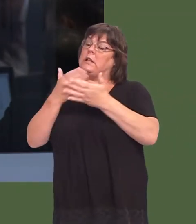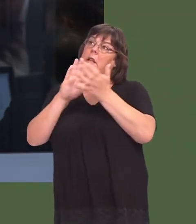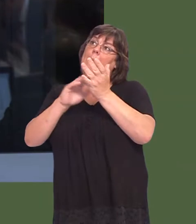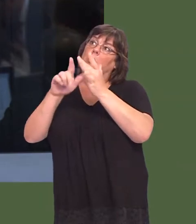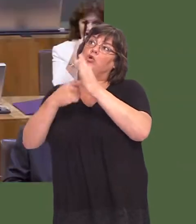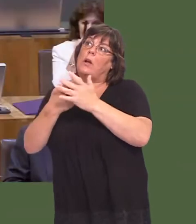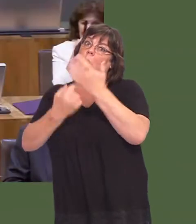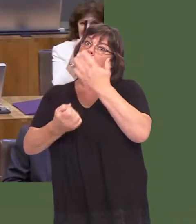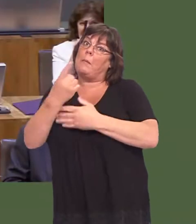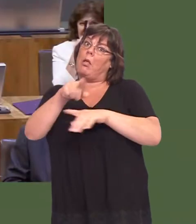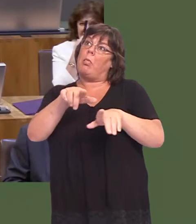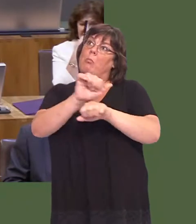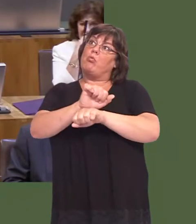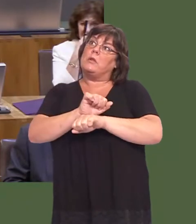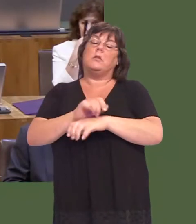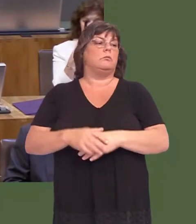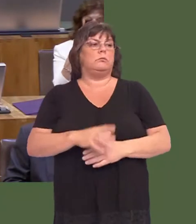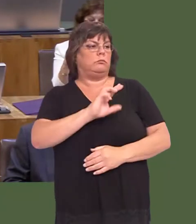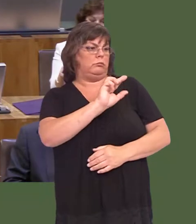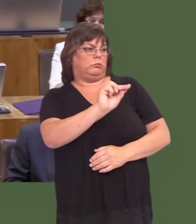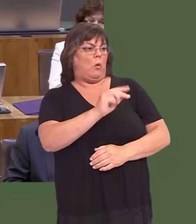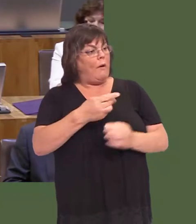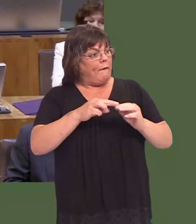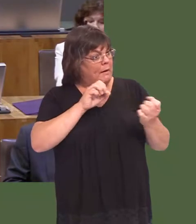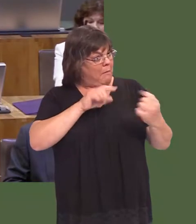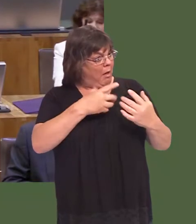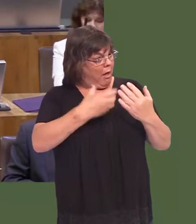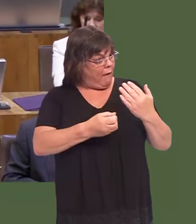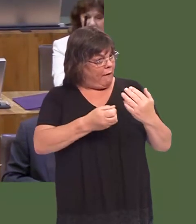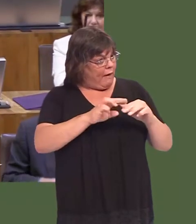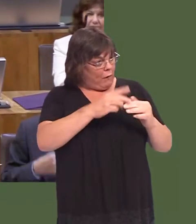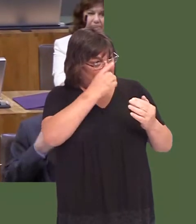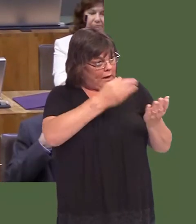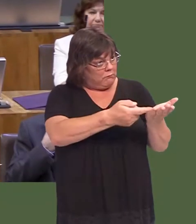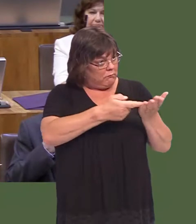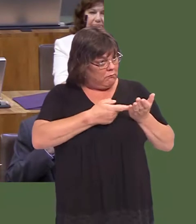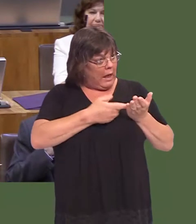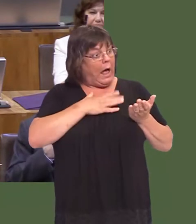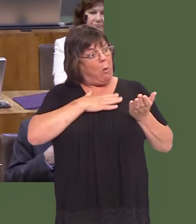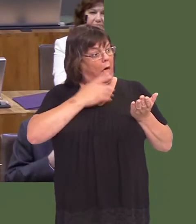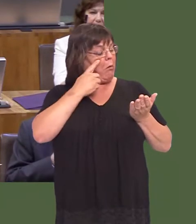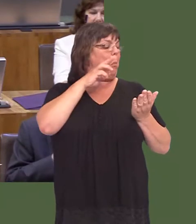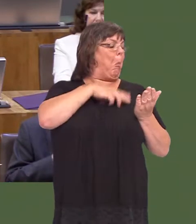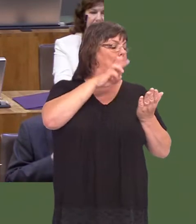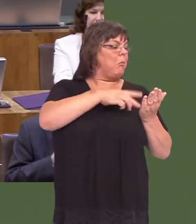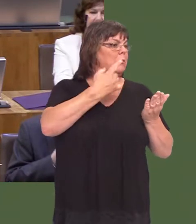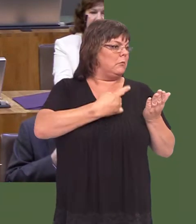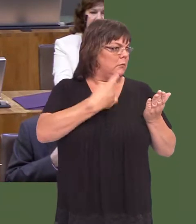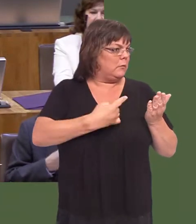this? Carwyn Jones: No, we havenít had conversations along those lines. If sheís got that e-mail and she feels able to share it, Iíd very much like to see it.